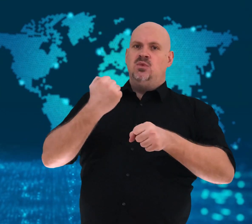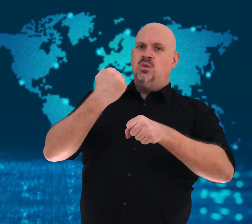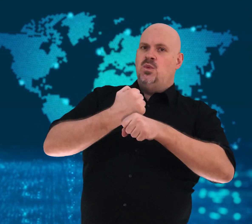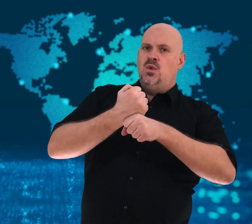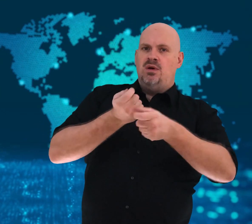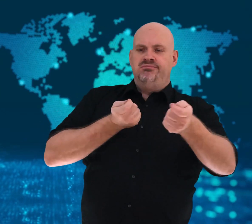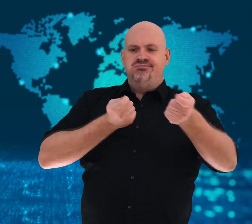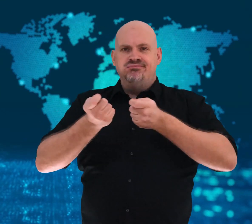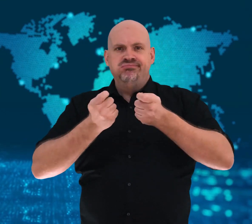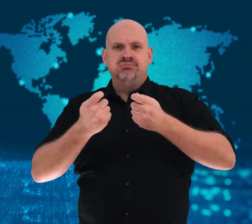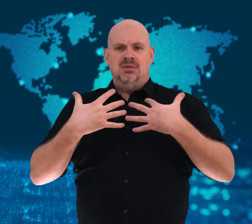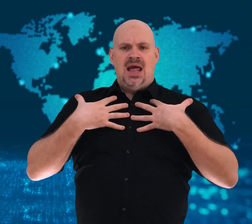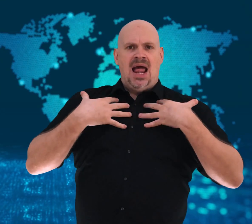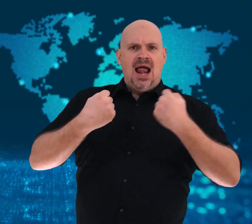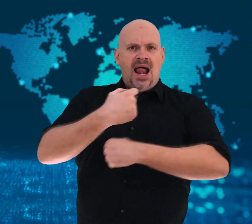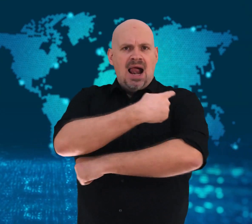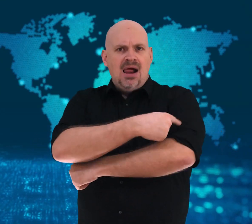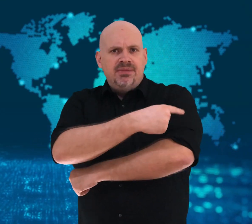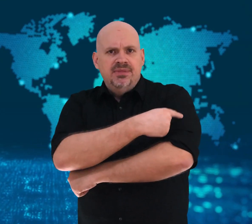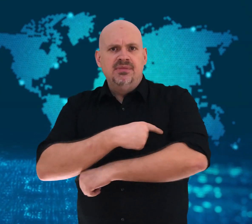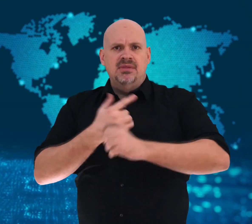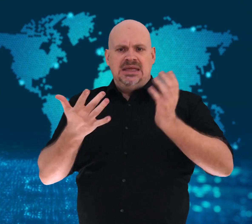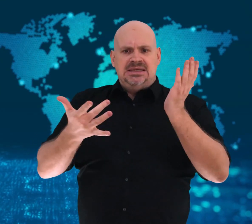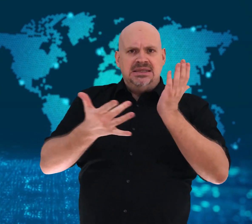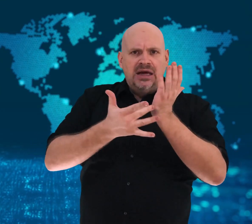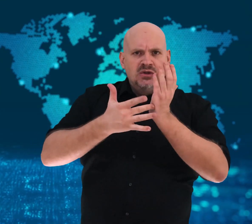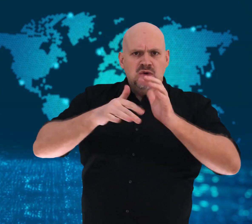government workers.